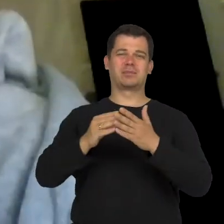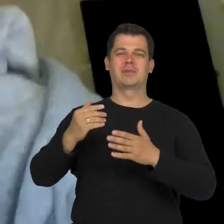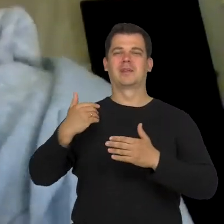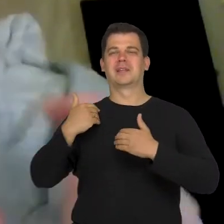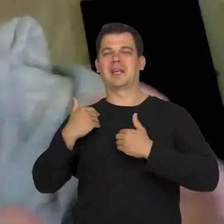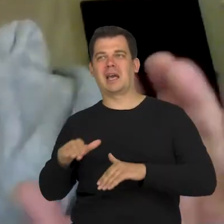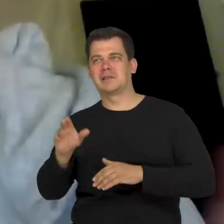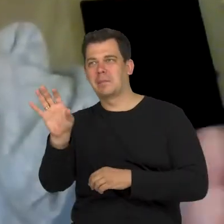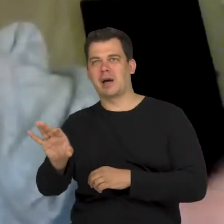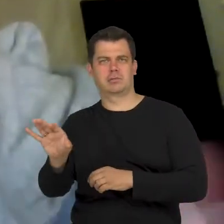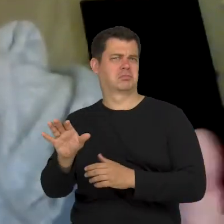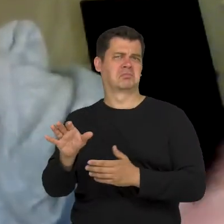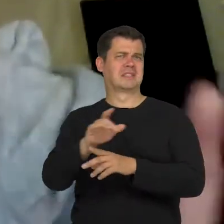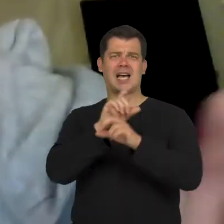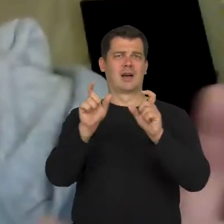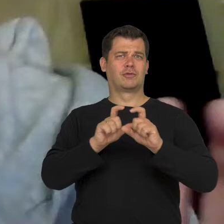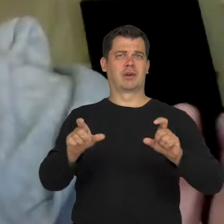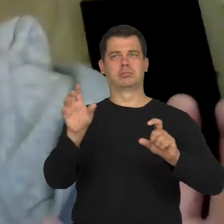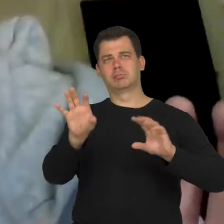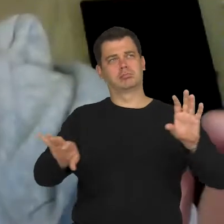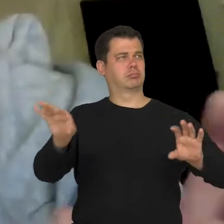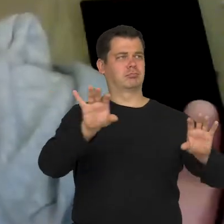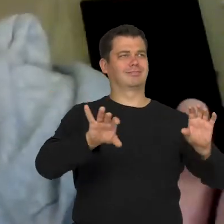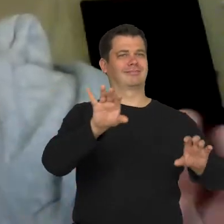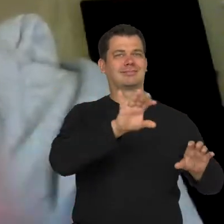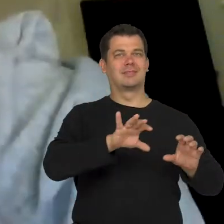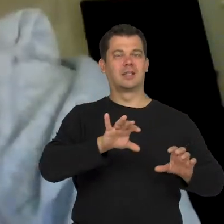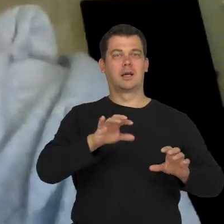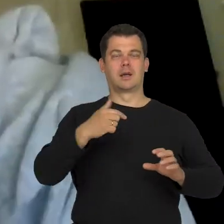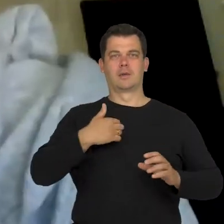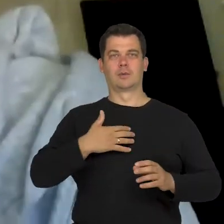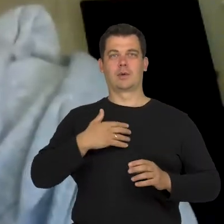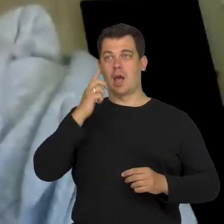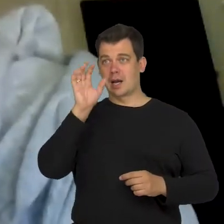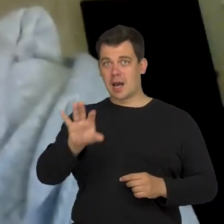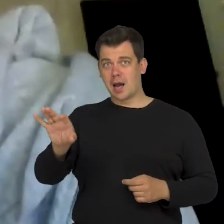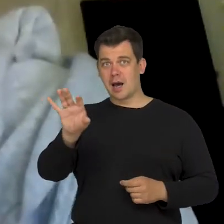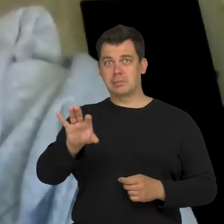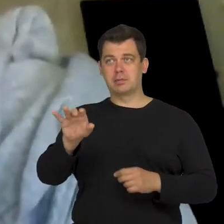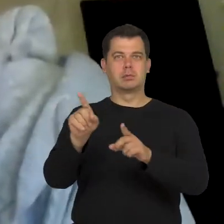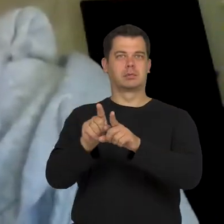because I often catch myself looking at the same things all the time